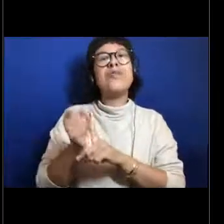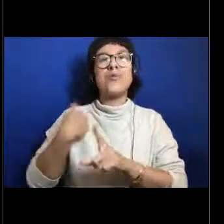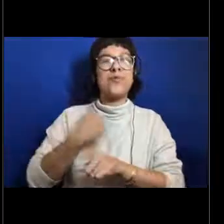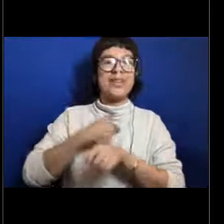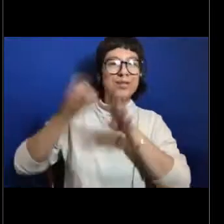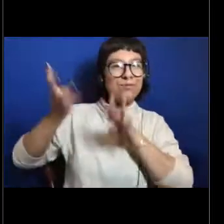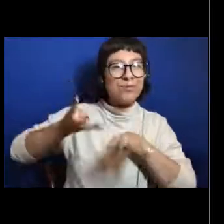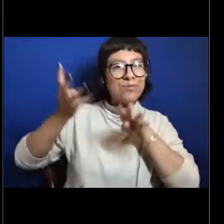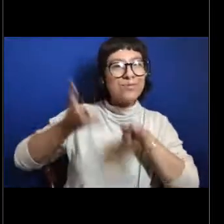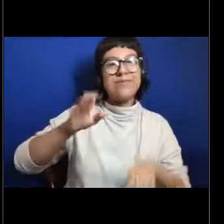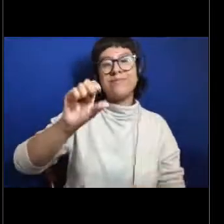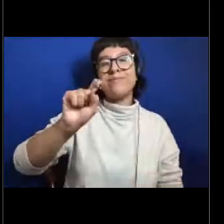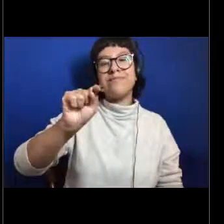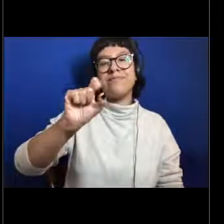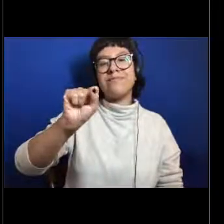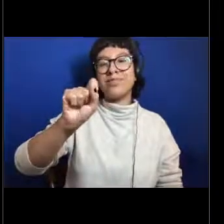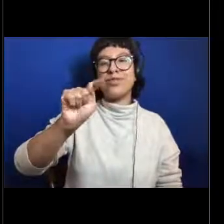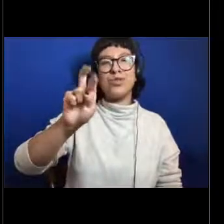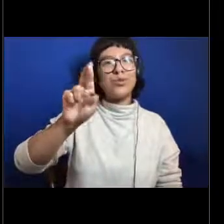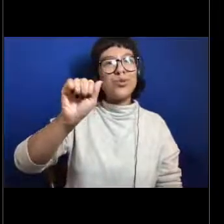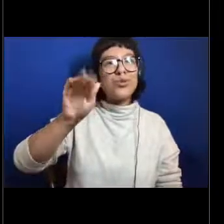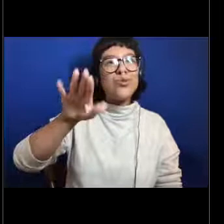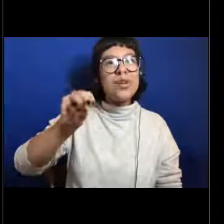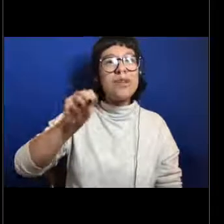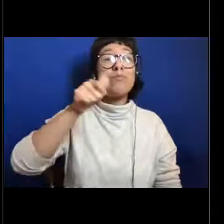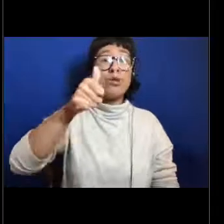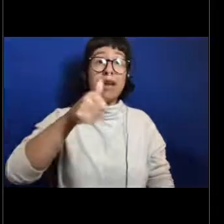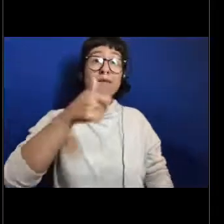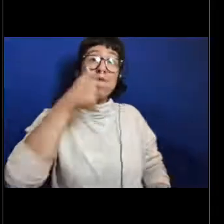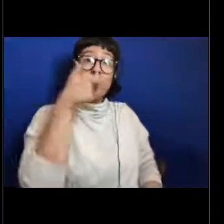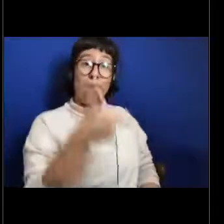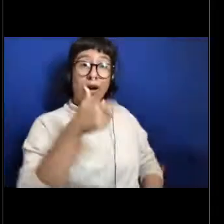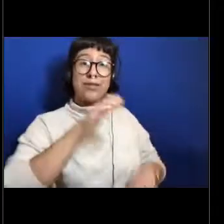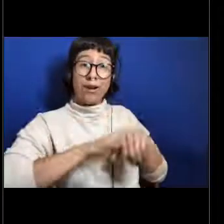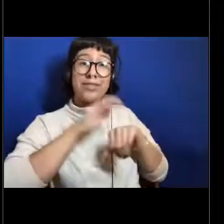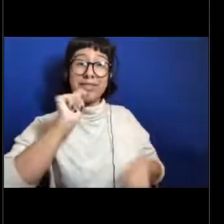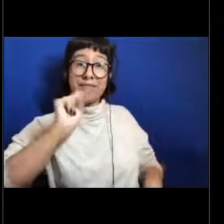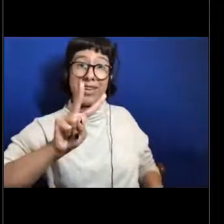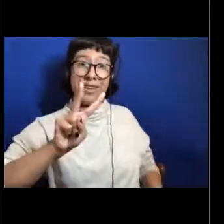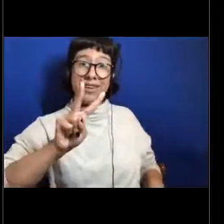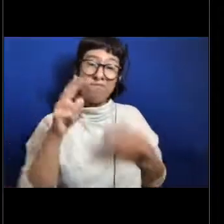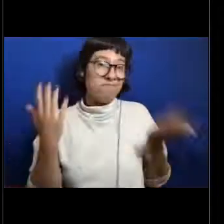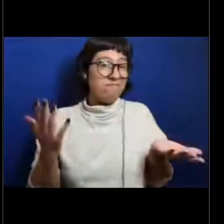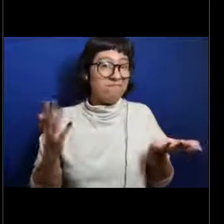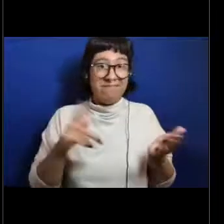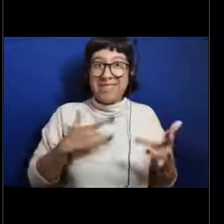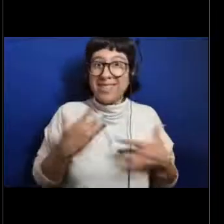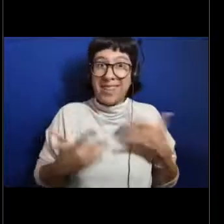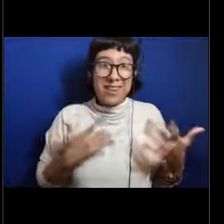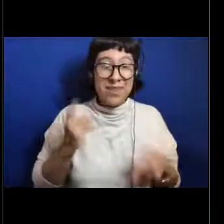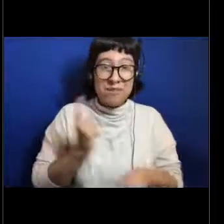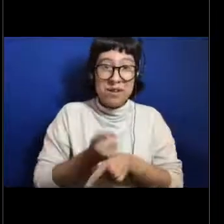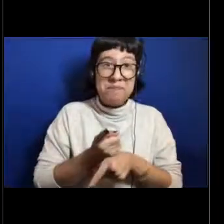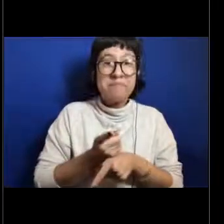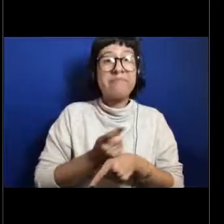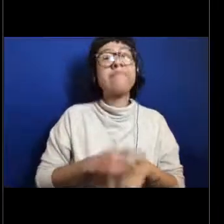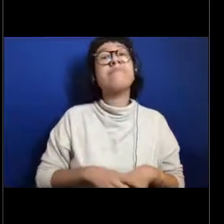to you on shore so you can engage with us the same way that we're engaging now, which is always really exciting. But if you're interested